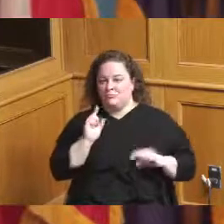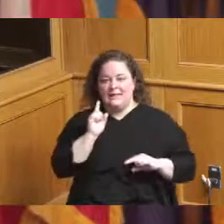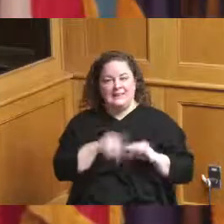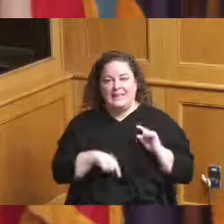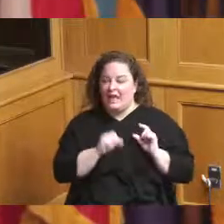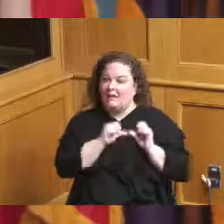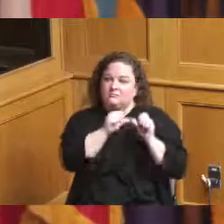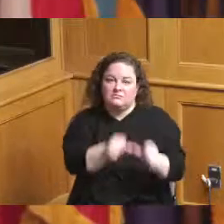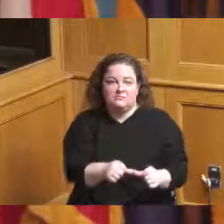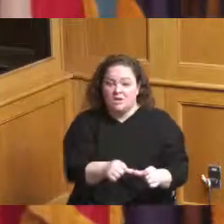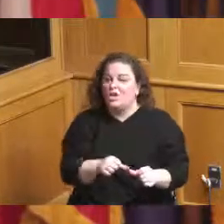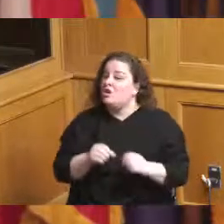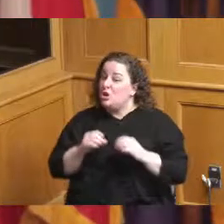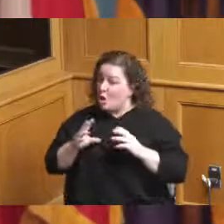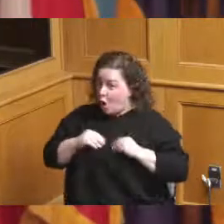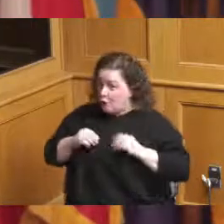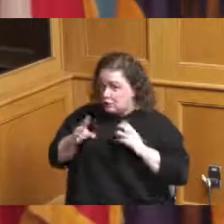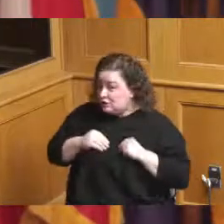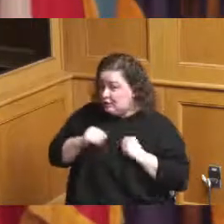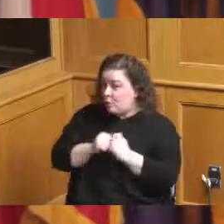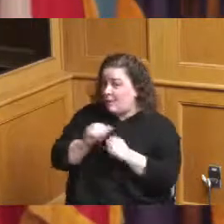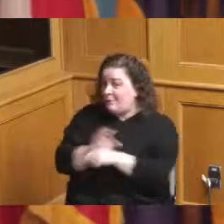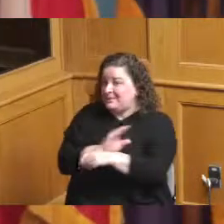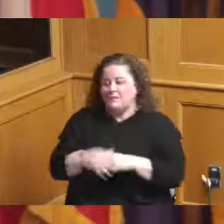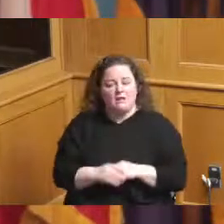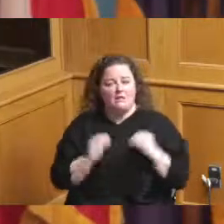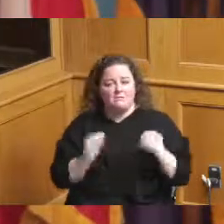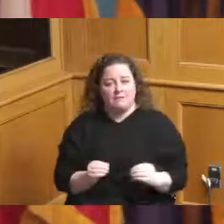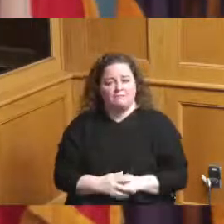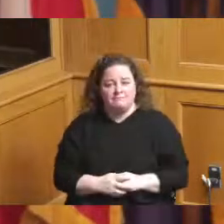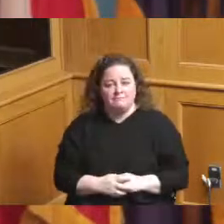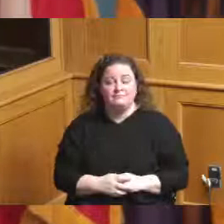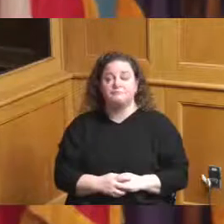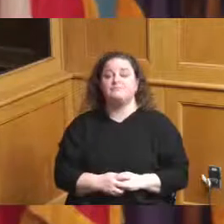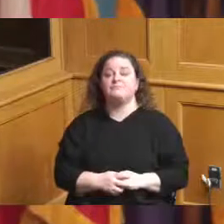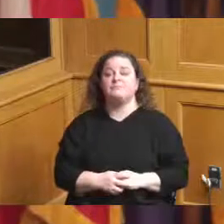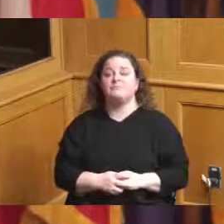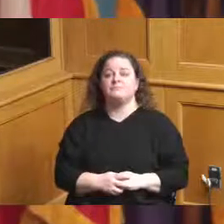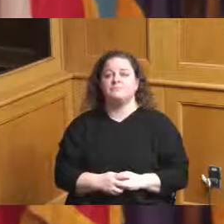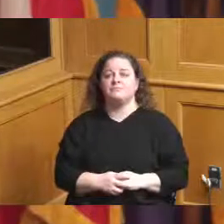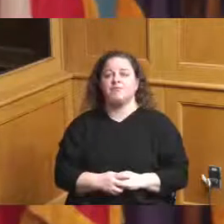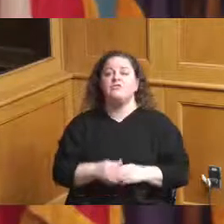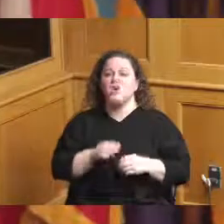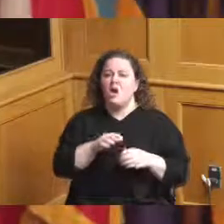we do this district it is said in the scope of service I know we're going to get more into it